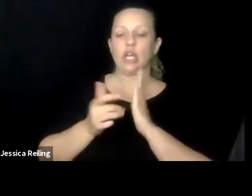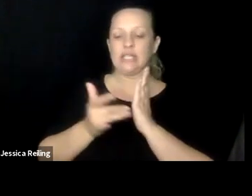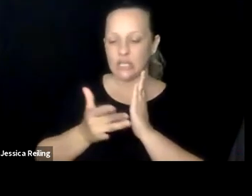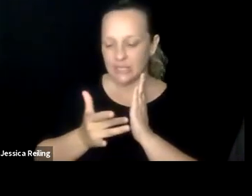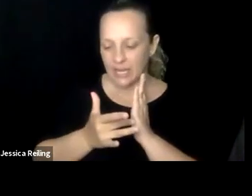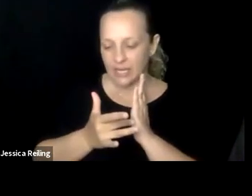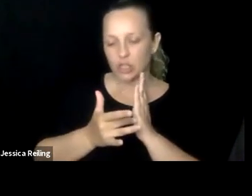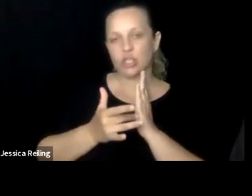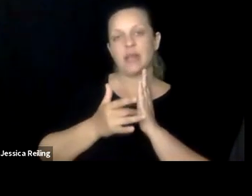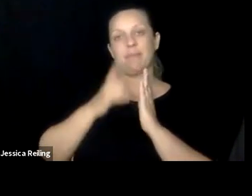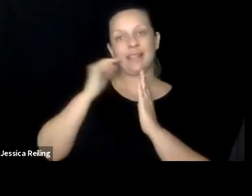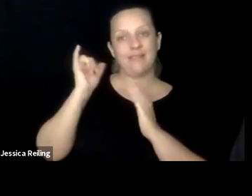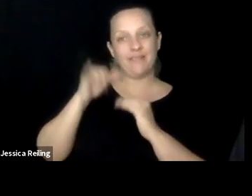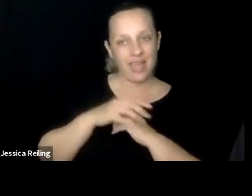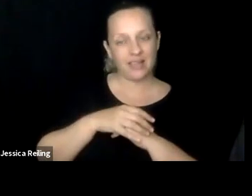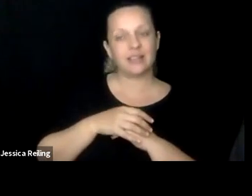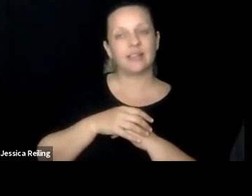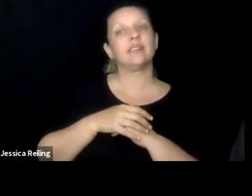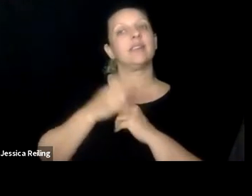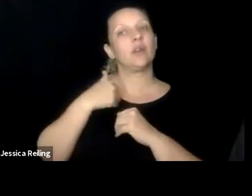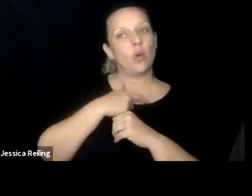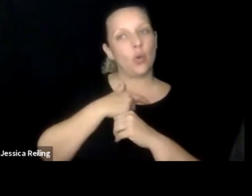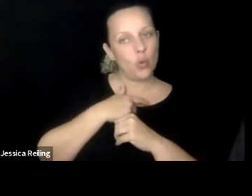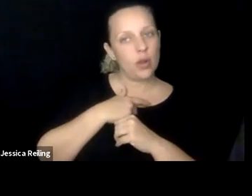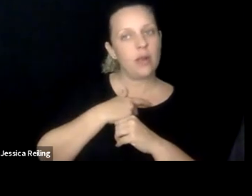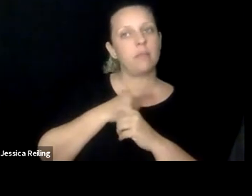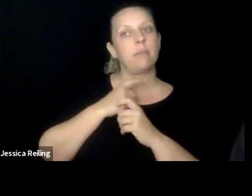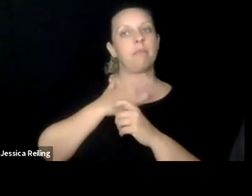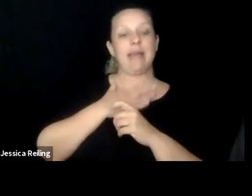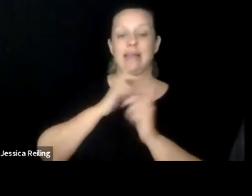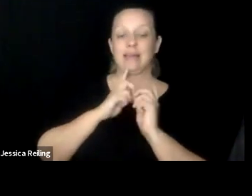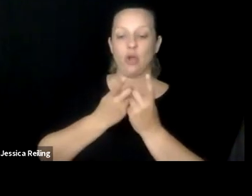certainly pushed forward the university's emphasis on